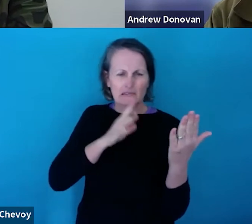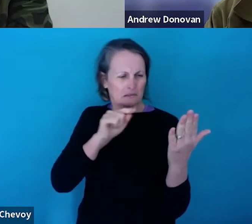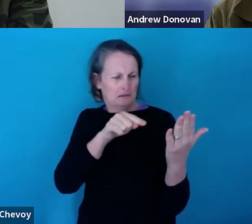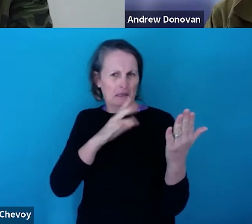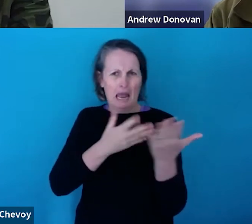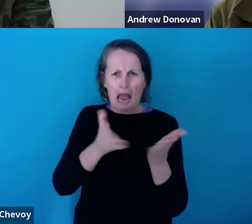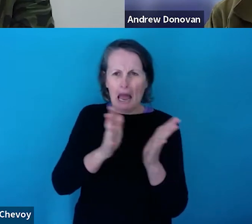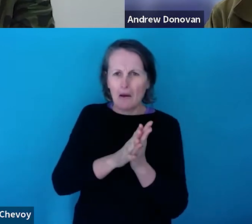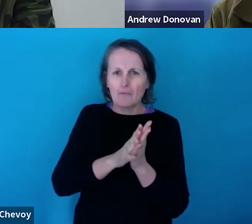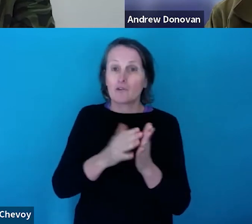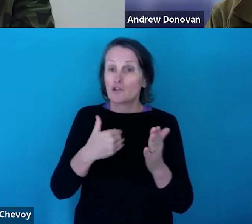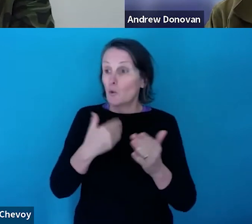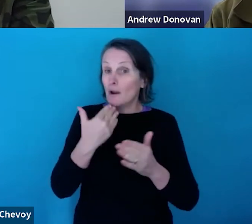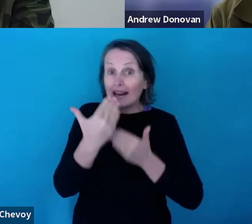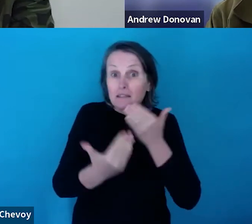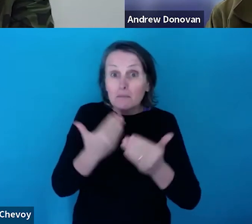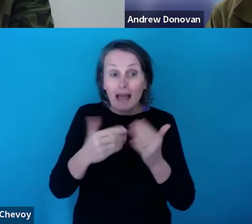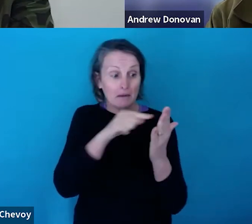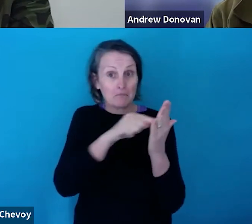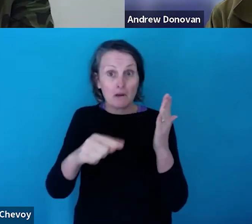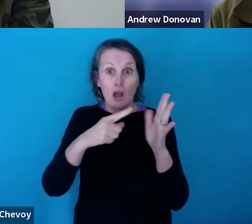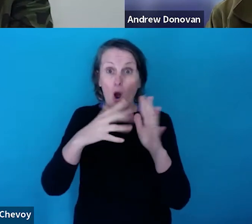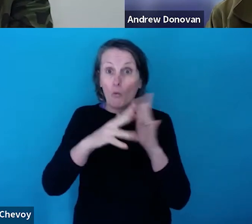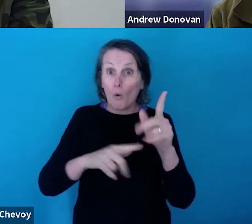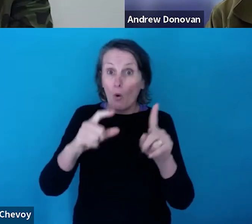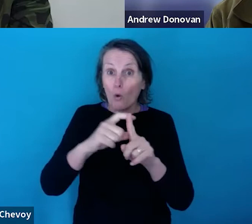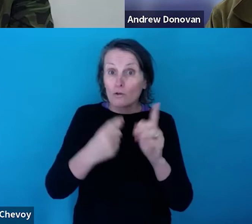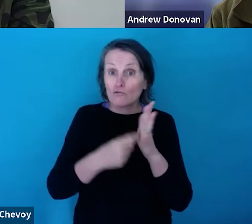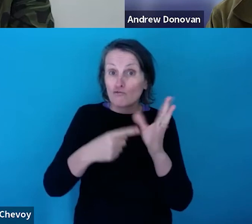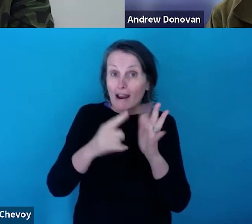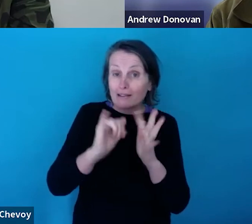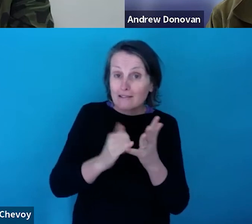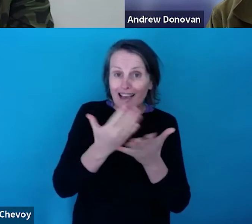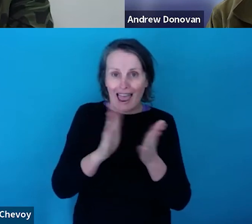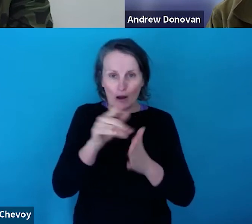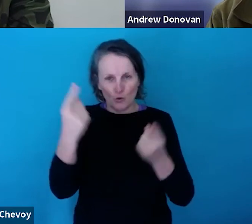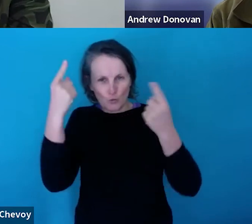Indicate which award rates you're using or how you have calculated those artists' fees so